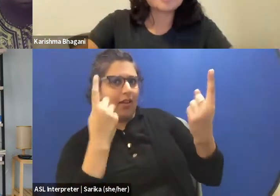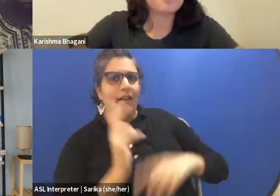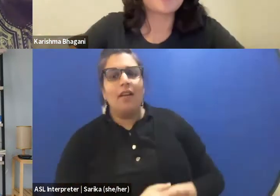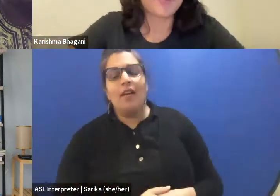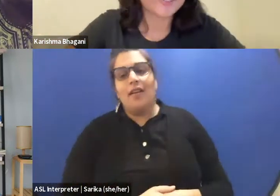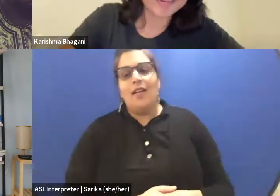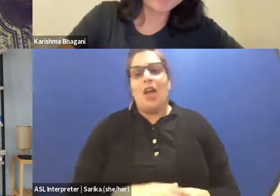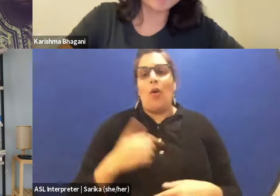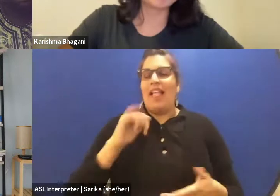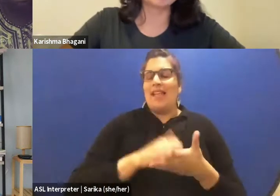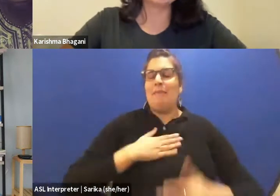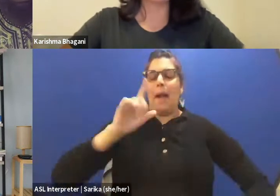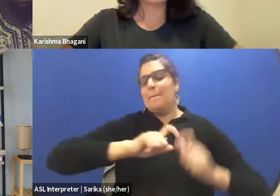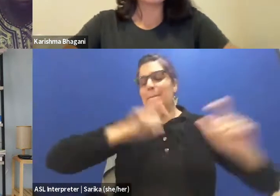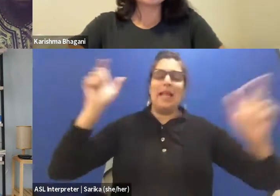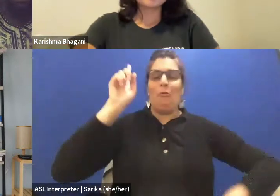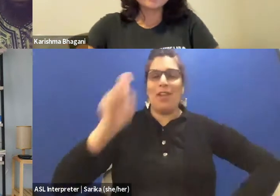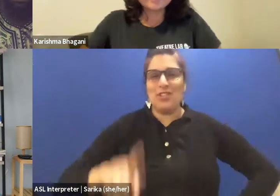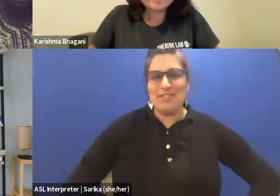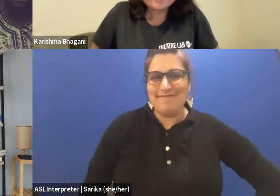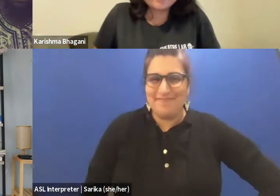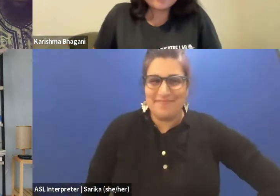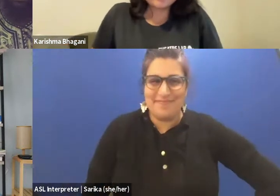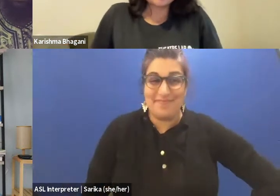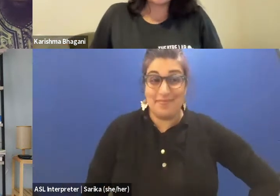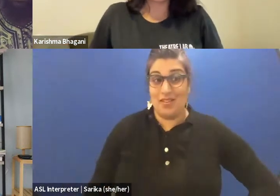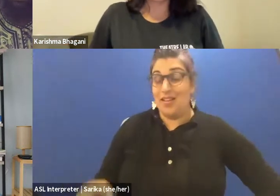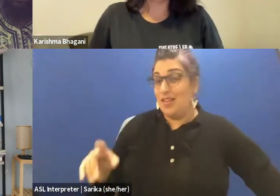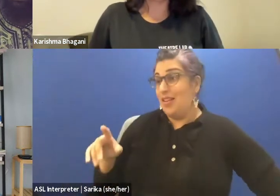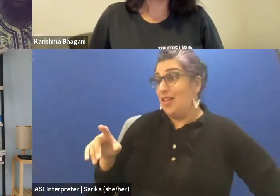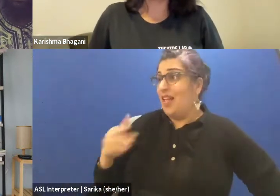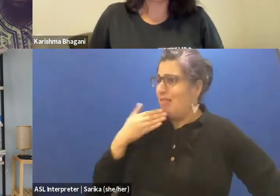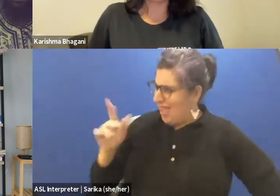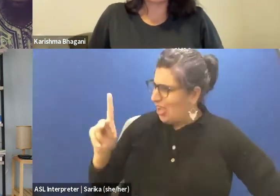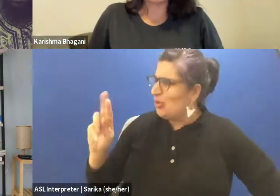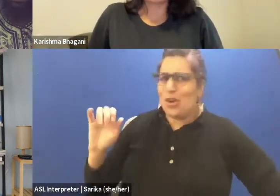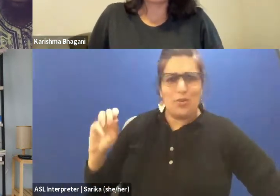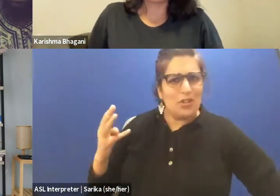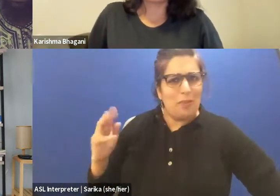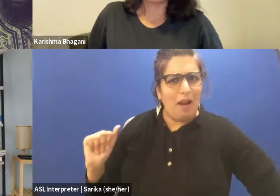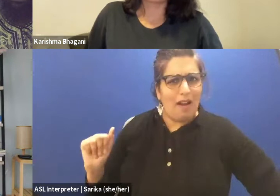That is my big question. Thanks Karishma. These are big questions.